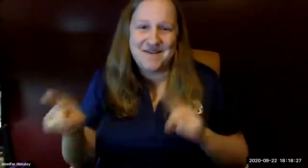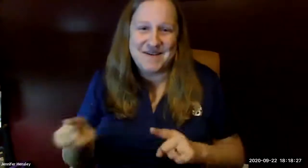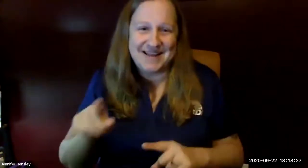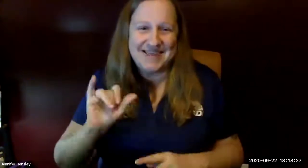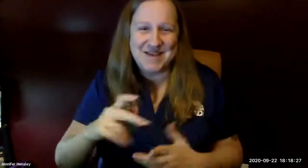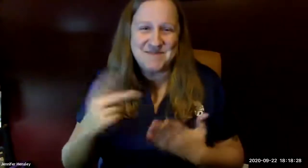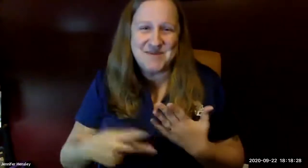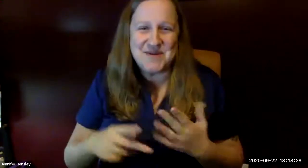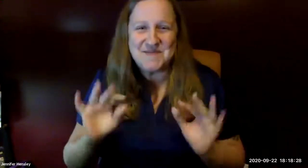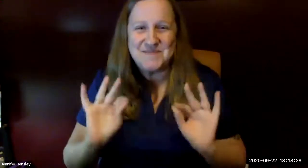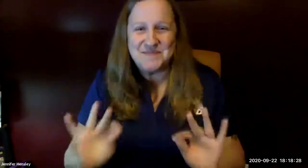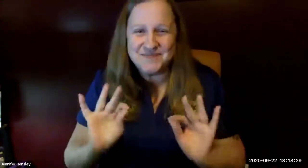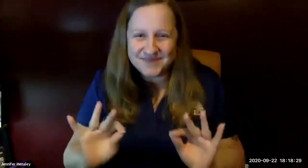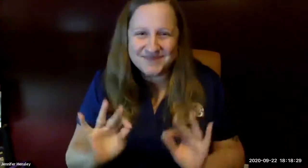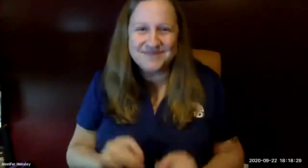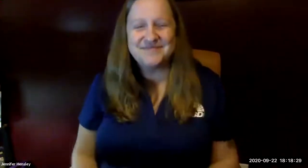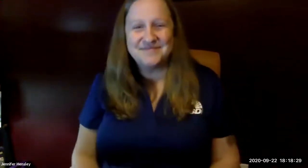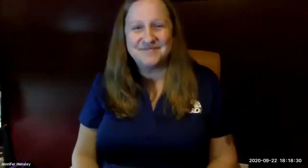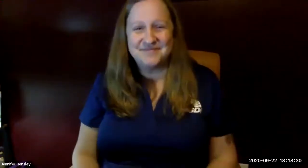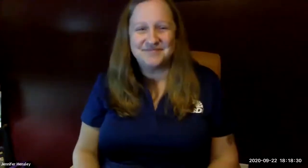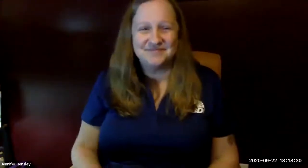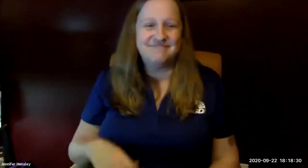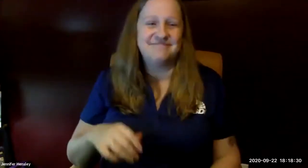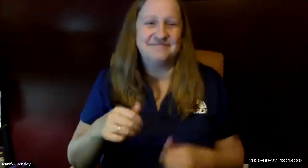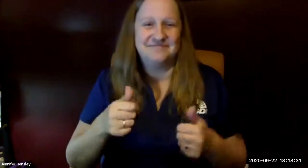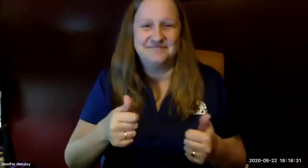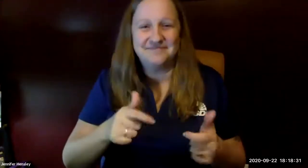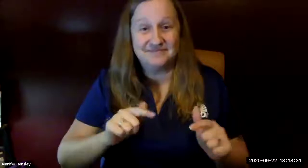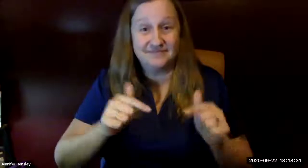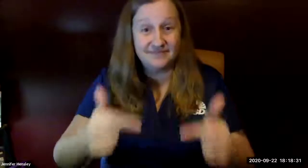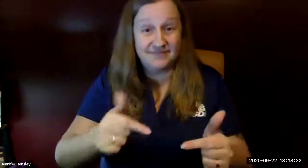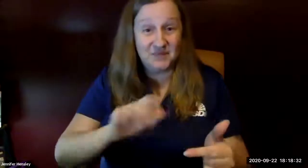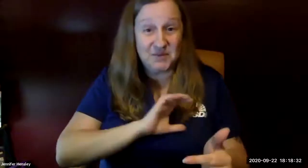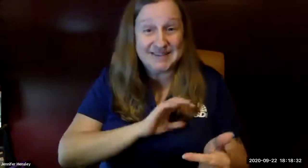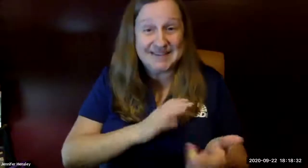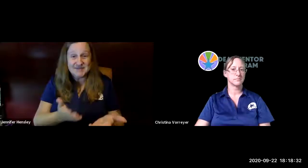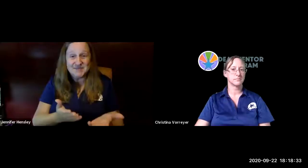as there's a lot of exciting things